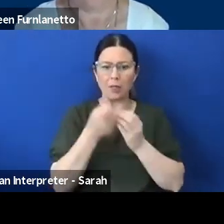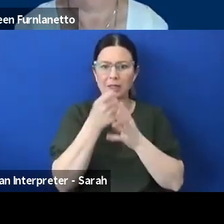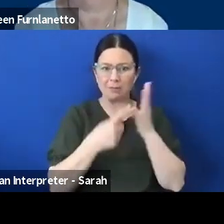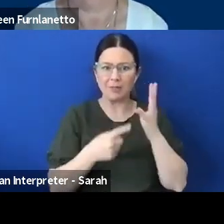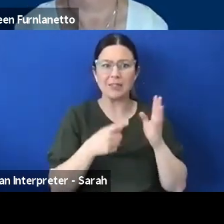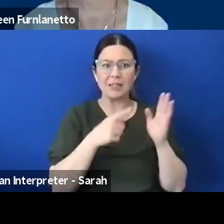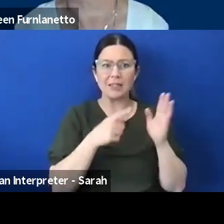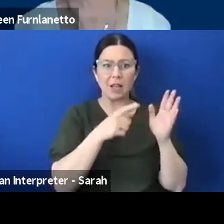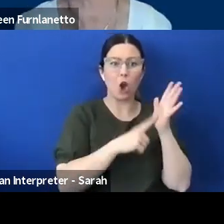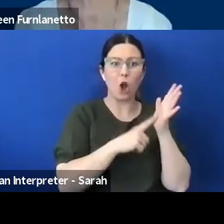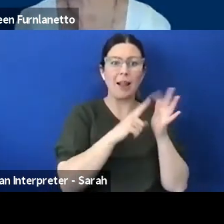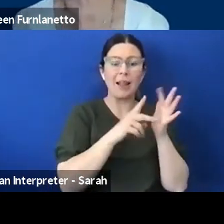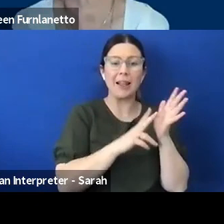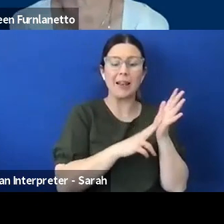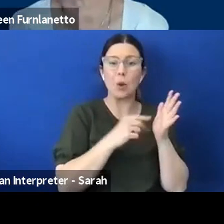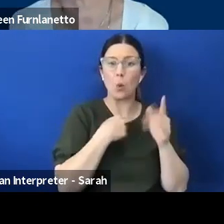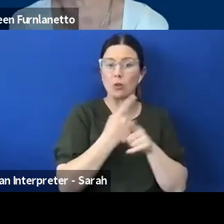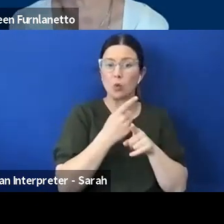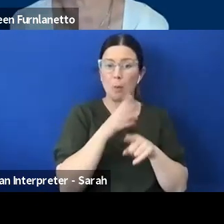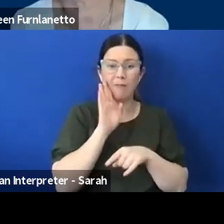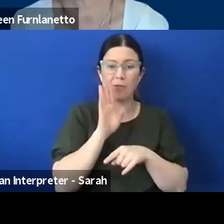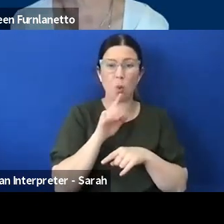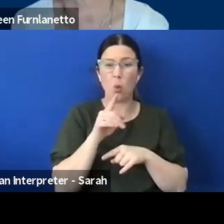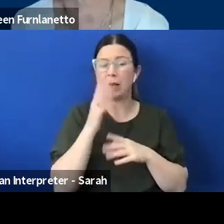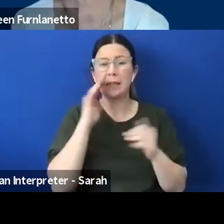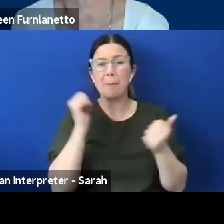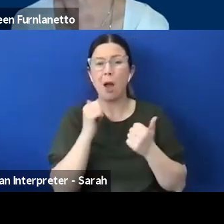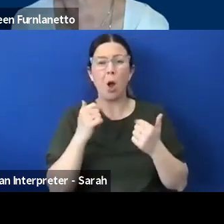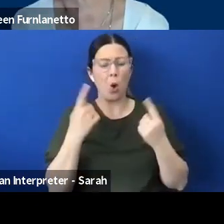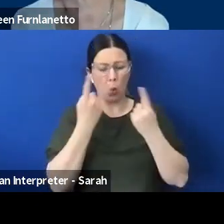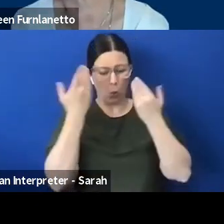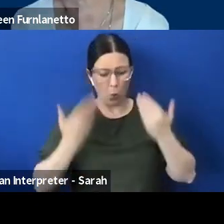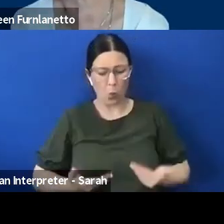you know no matter our race, our social standing, our gender, our geographical location or our